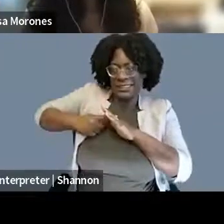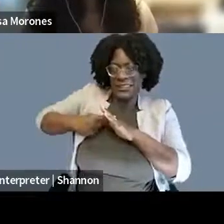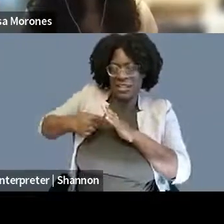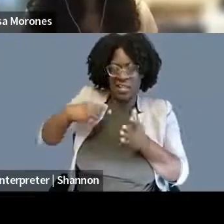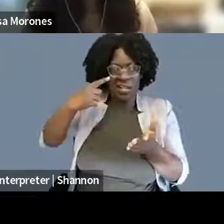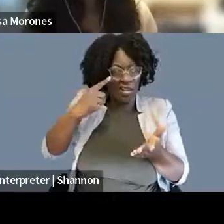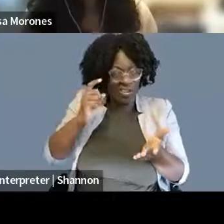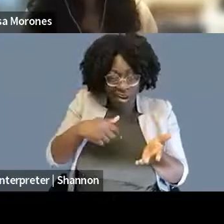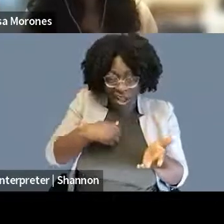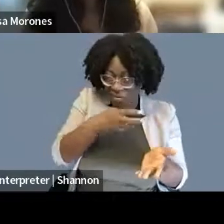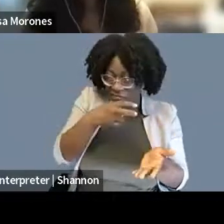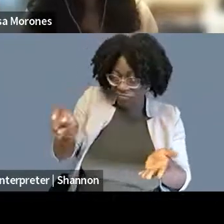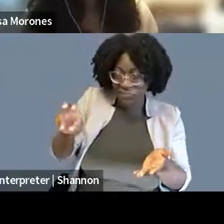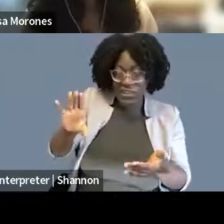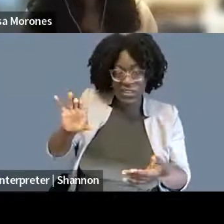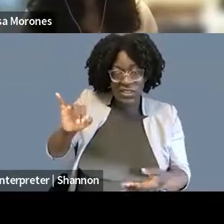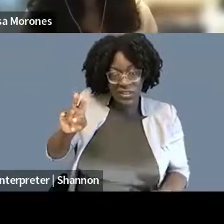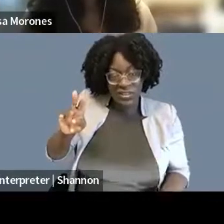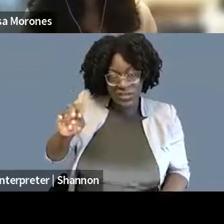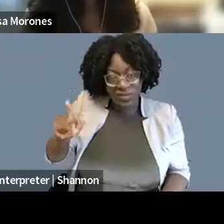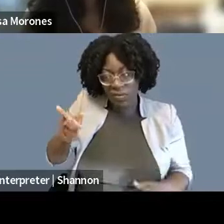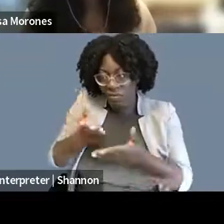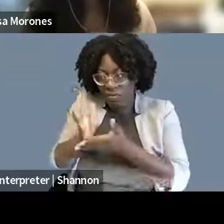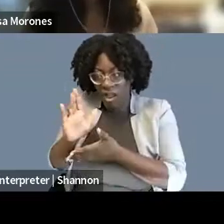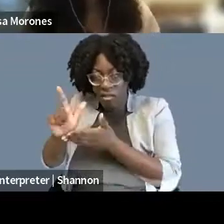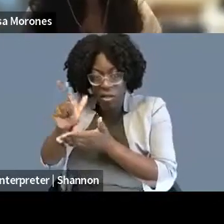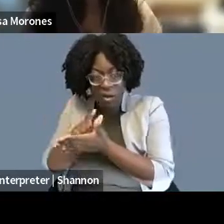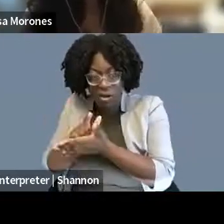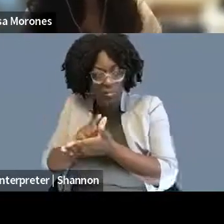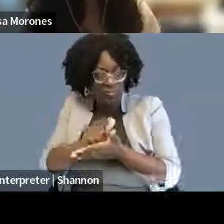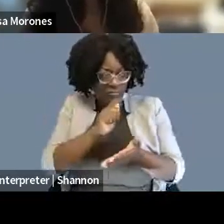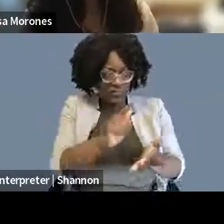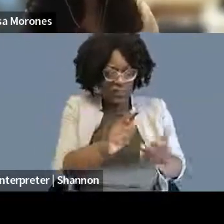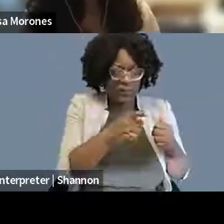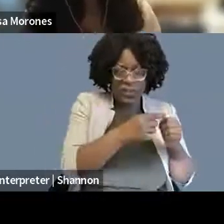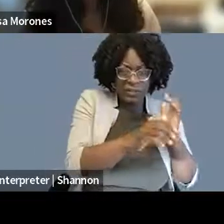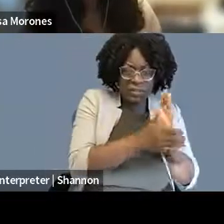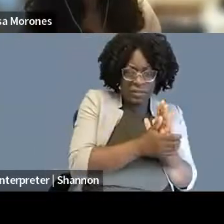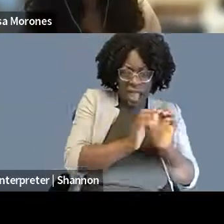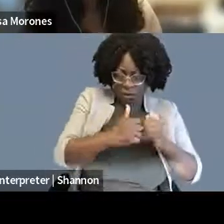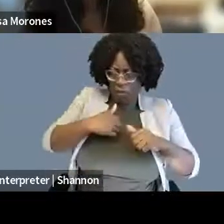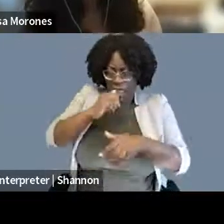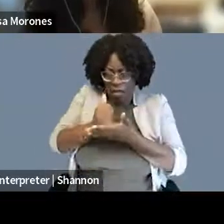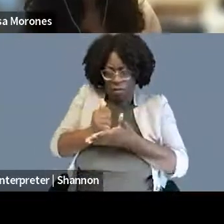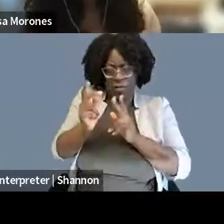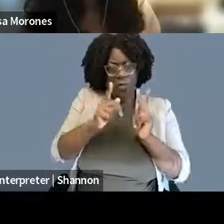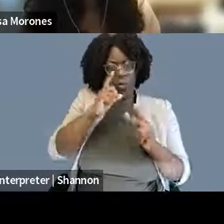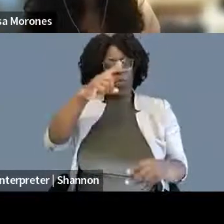what's something that's actually going to help sort of people that look like me? But, you know, as Alyssa said,